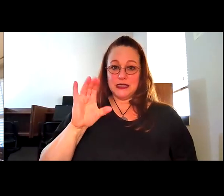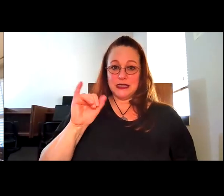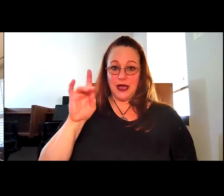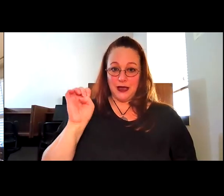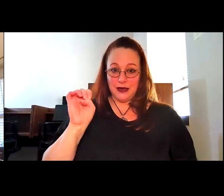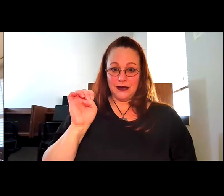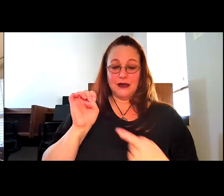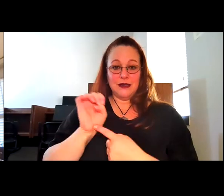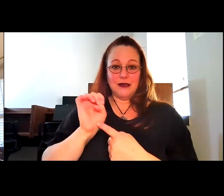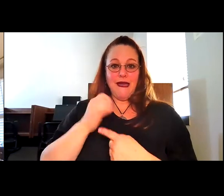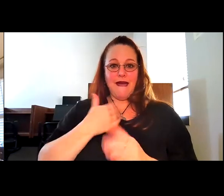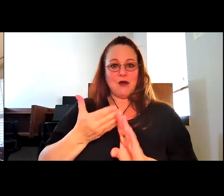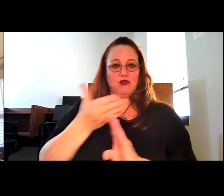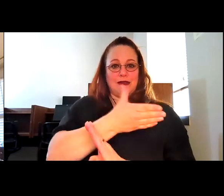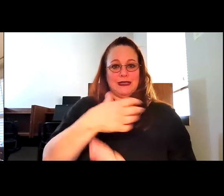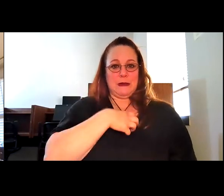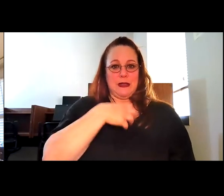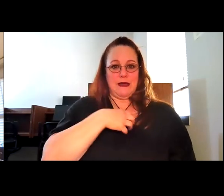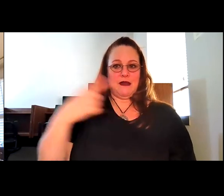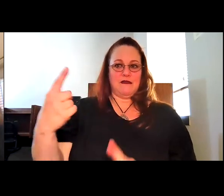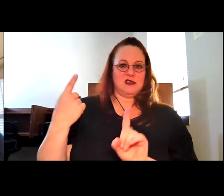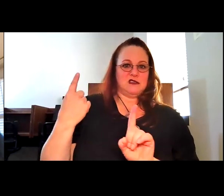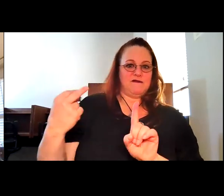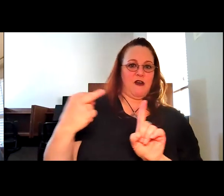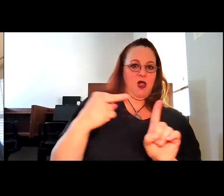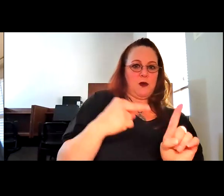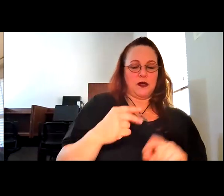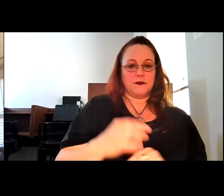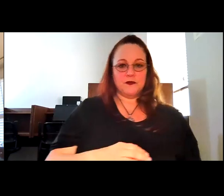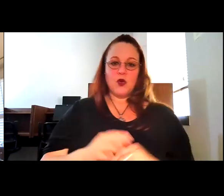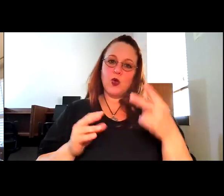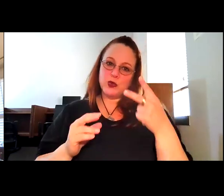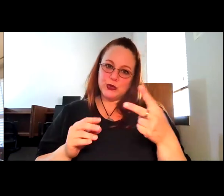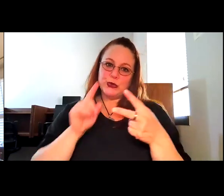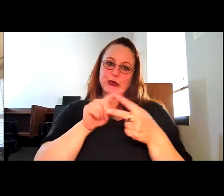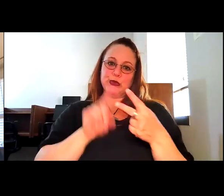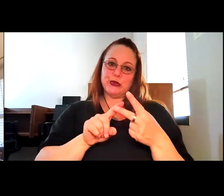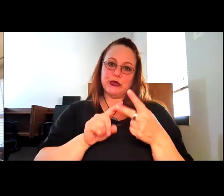Robyn Thomas: is a previous complaint of stocking. So these are two loopholes that could be